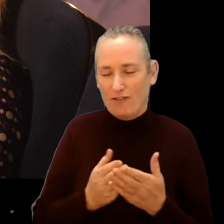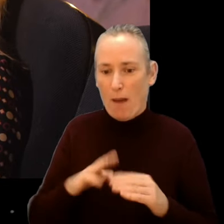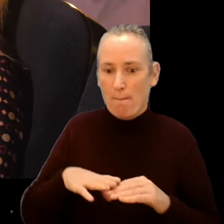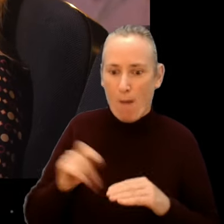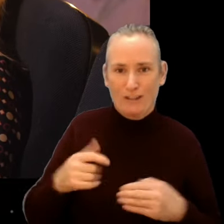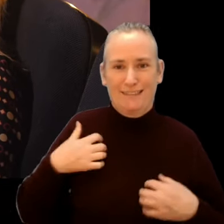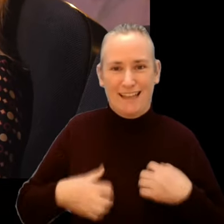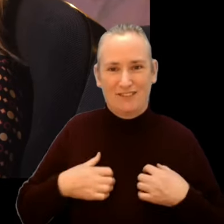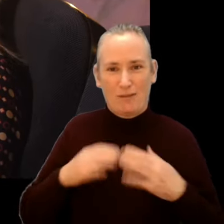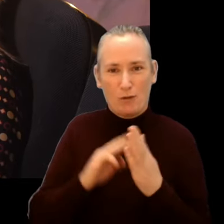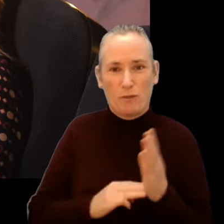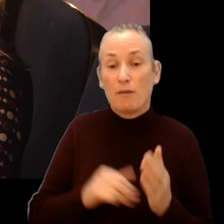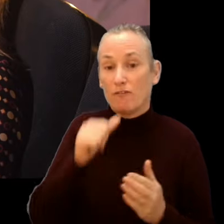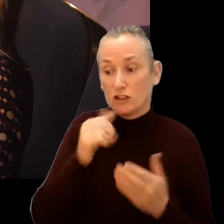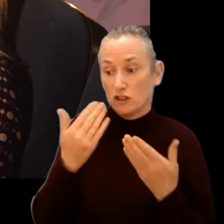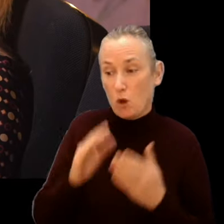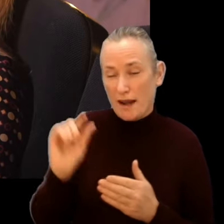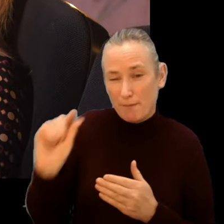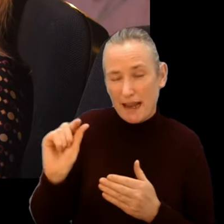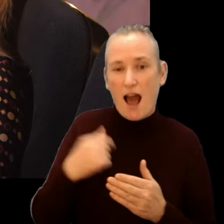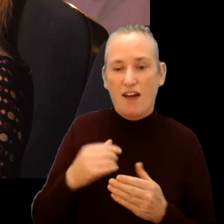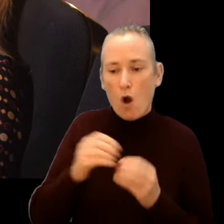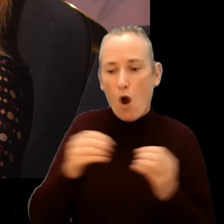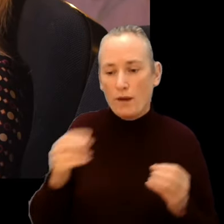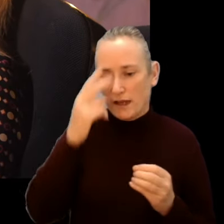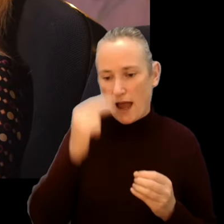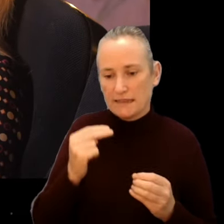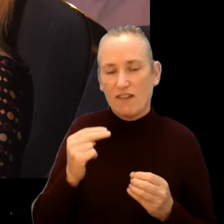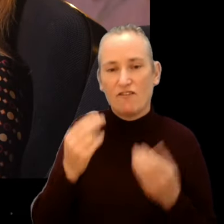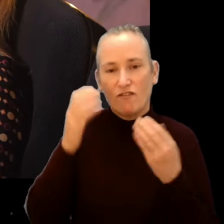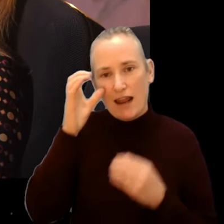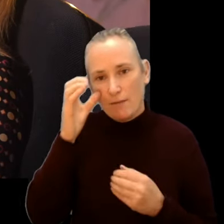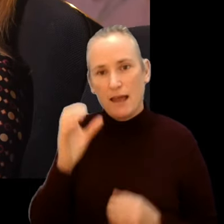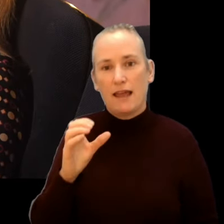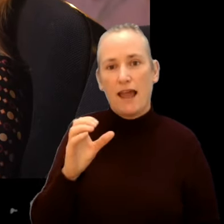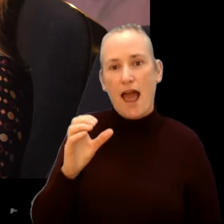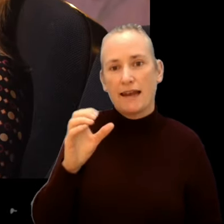But first, here’s a taster of our Opening Night Gala film, Clio Barnard’s captivating Ali & Ava.